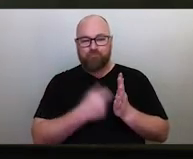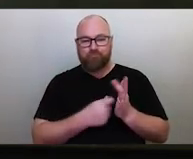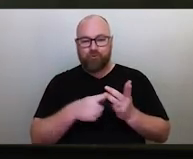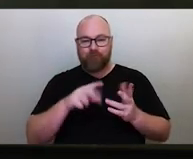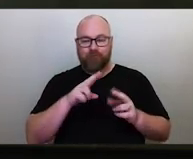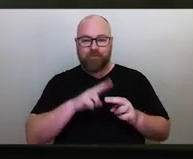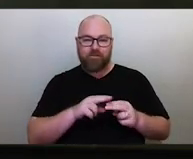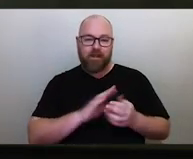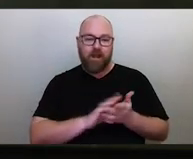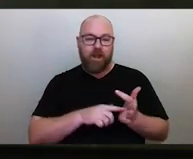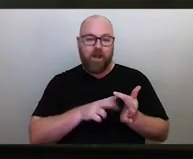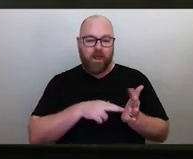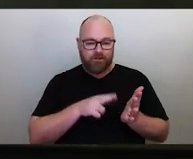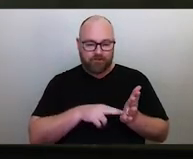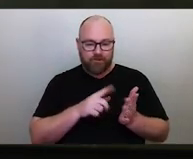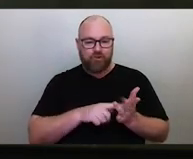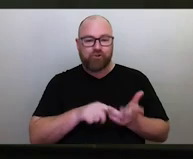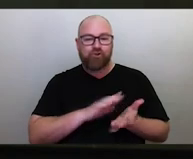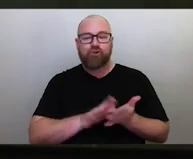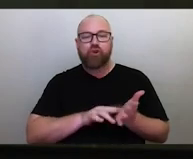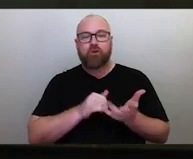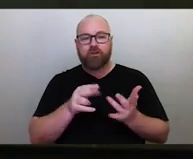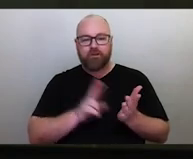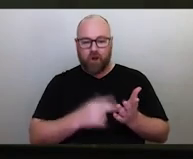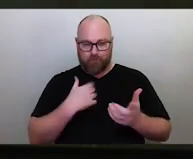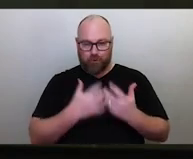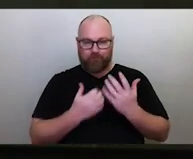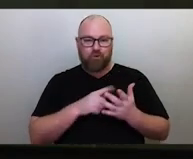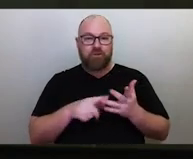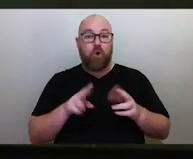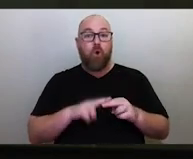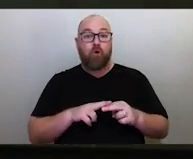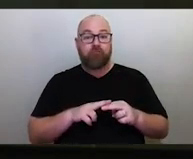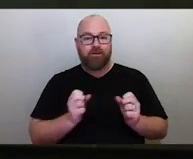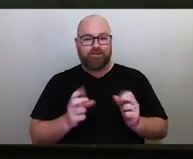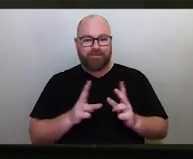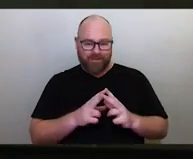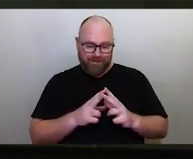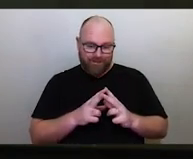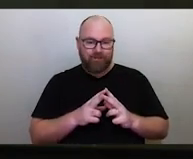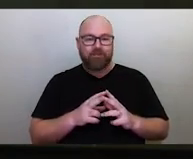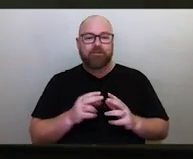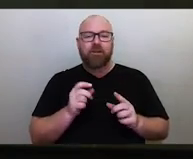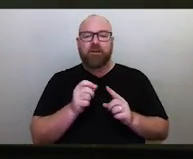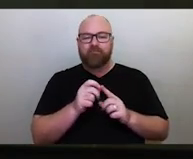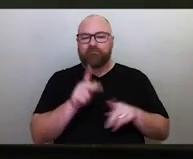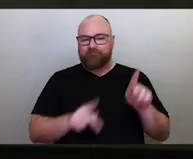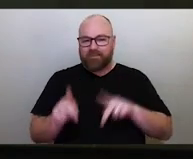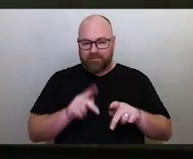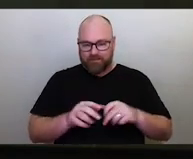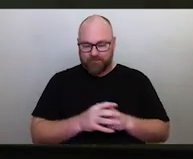from the School of Physics at the University of Sydney, And it's very wonderful to have you all here tonight. As our first Order of Business,